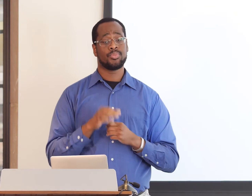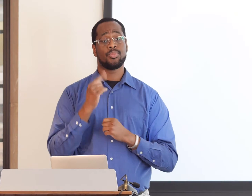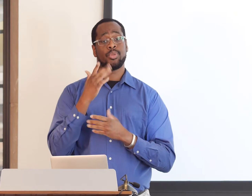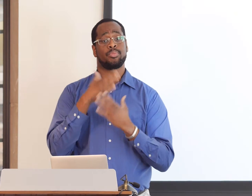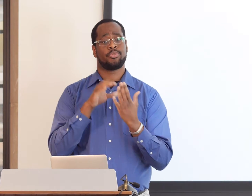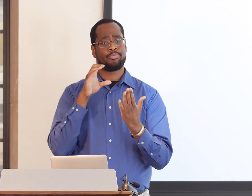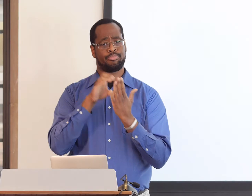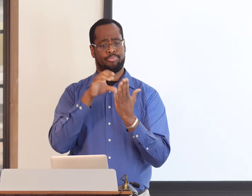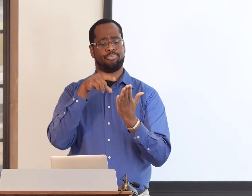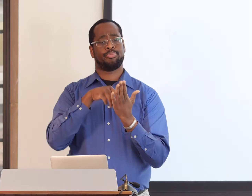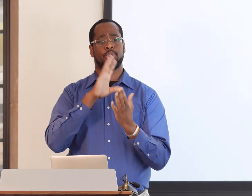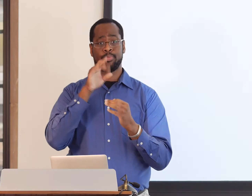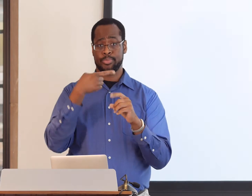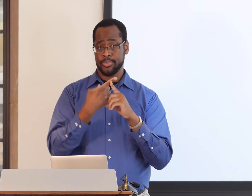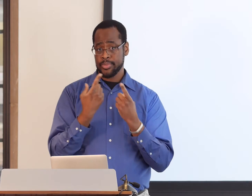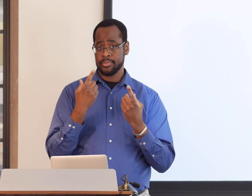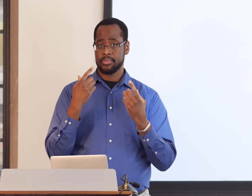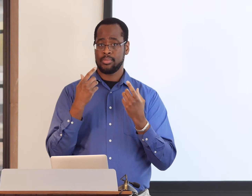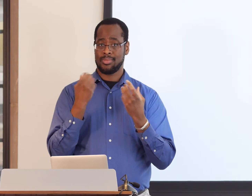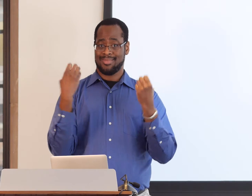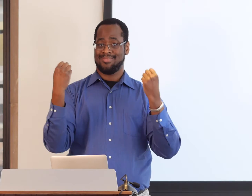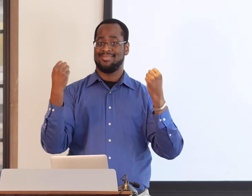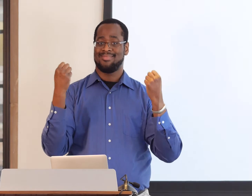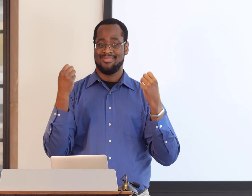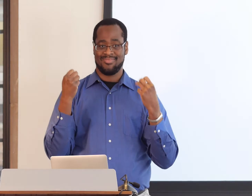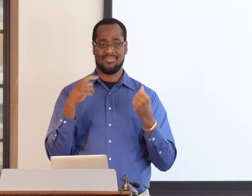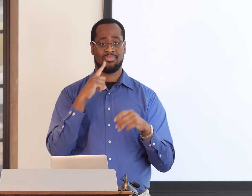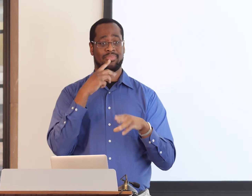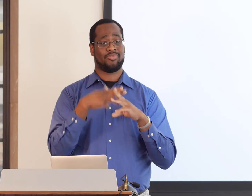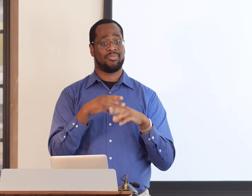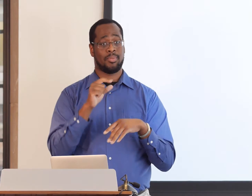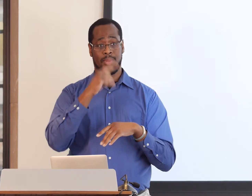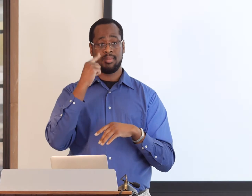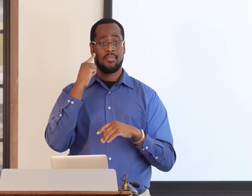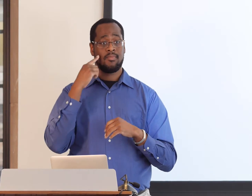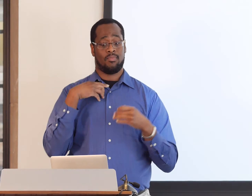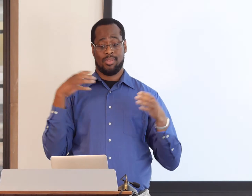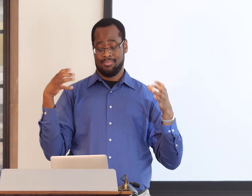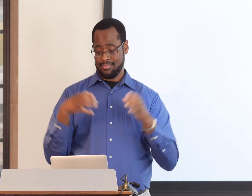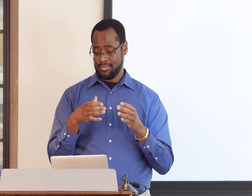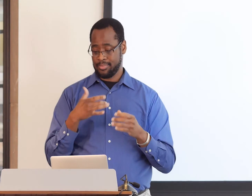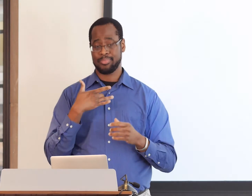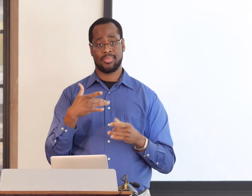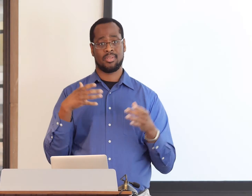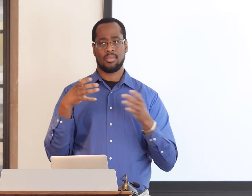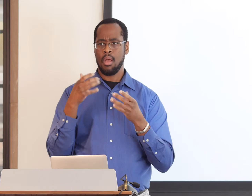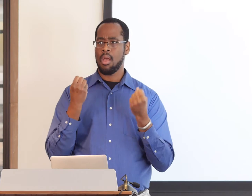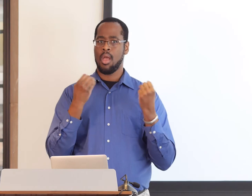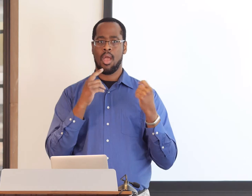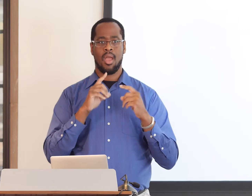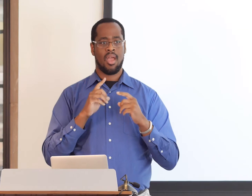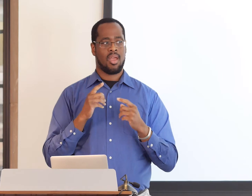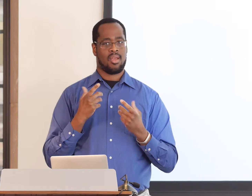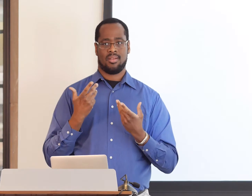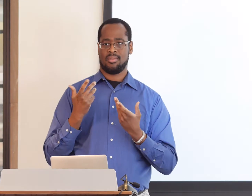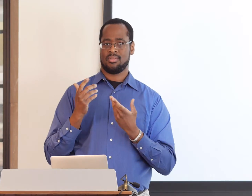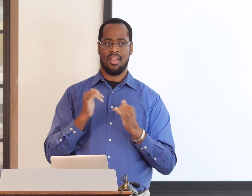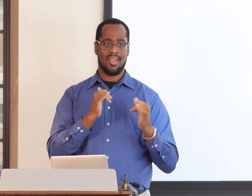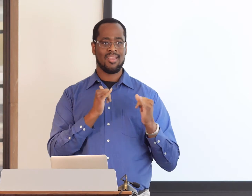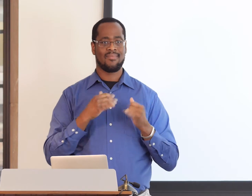So this includes very important information about education, politics, and culture, and it briefly mention the sign languages used